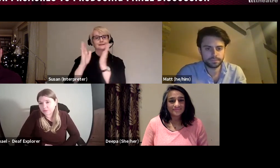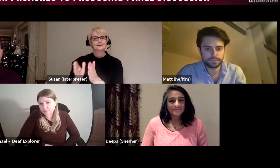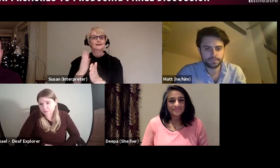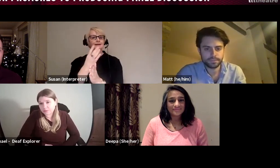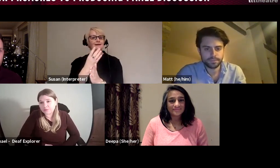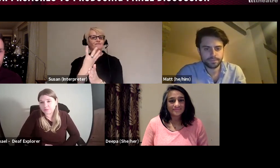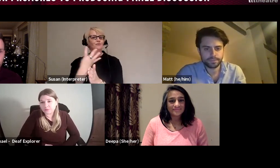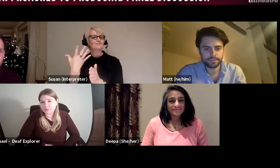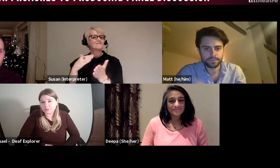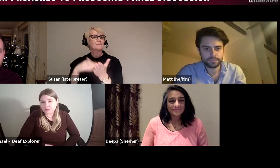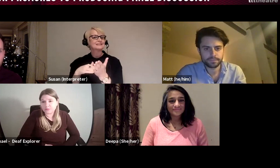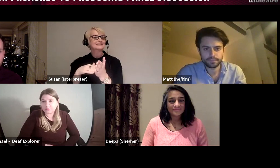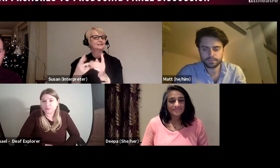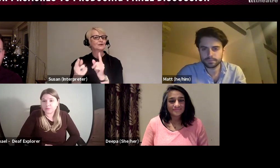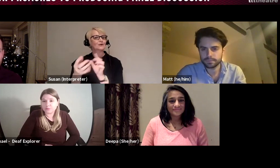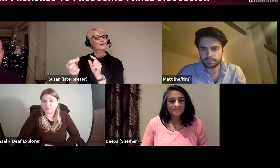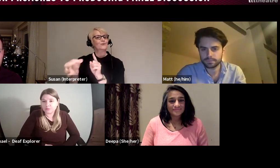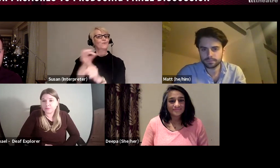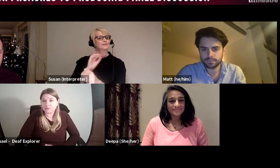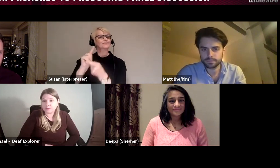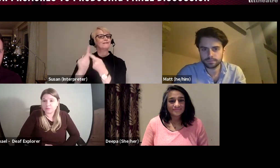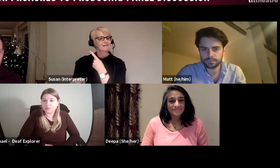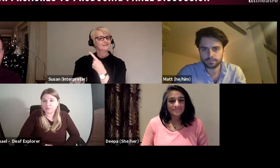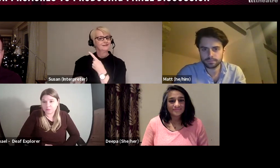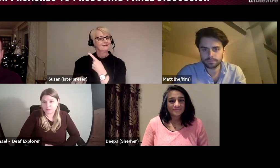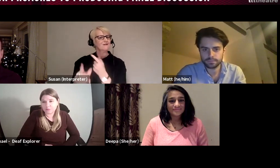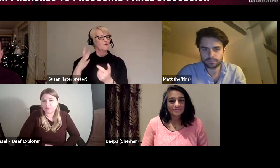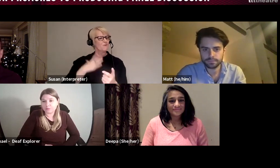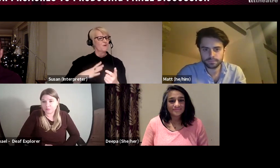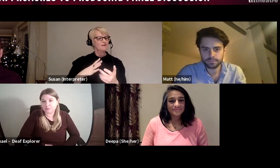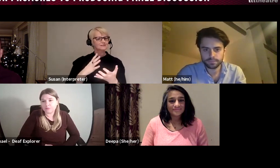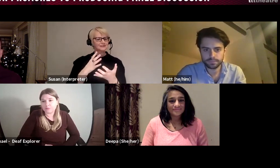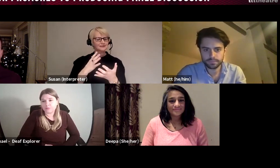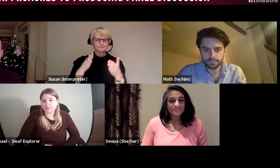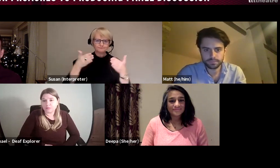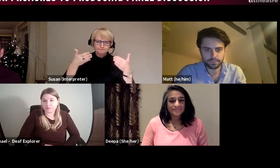questions as possible from the audience so we make this as specific and useful to you as possible.